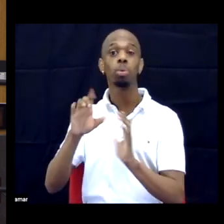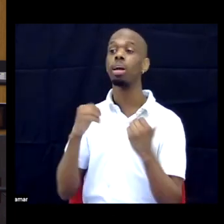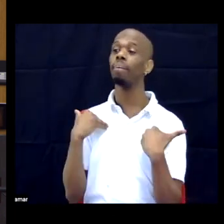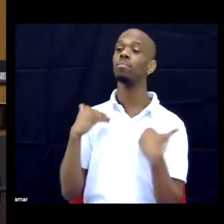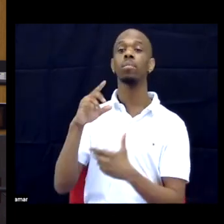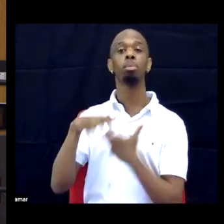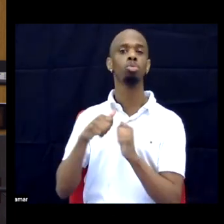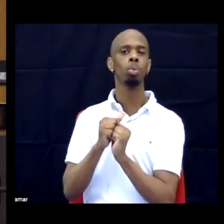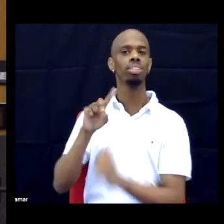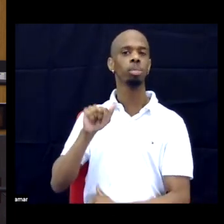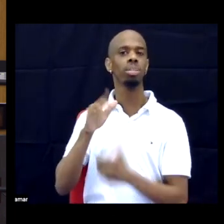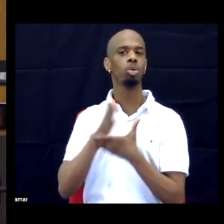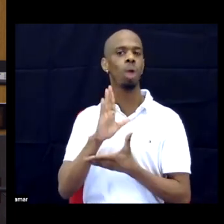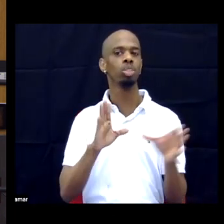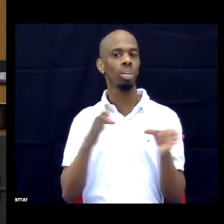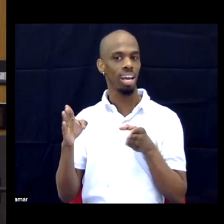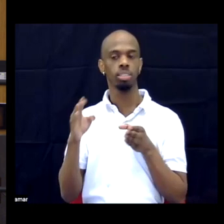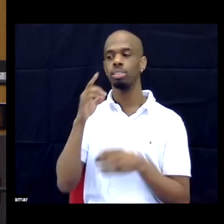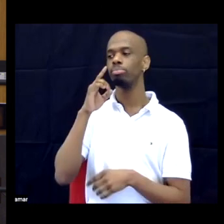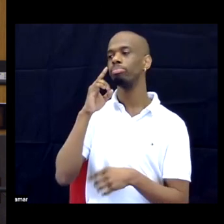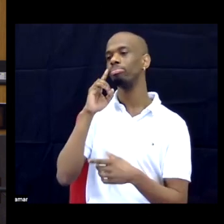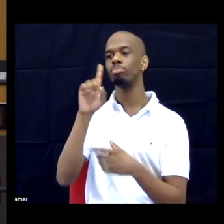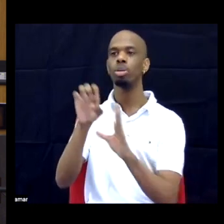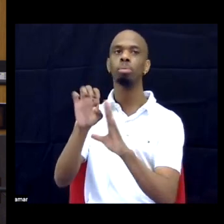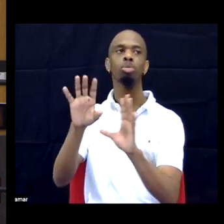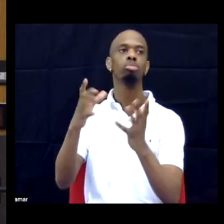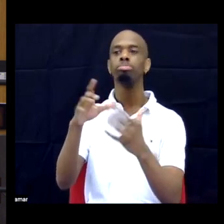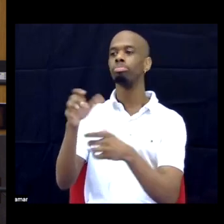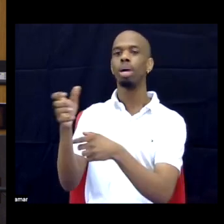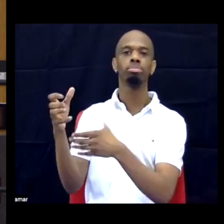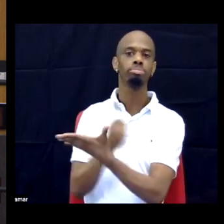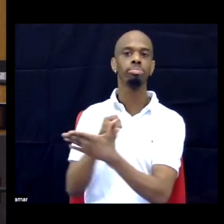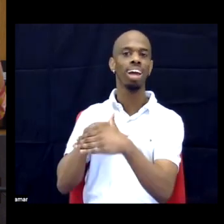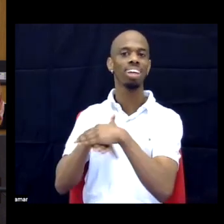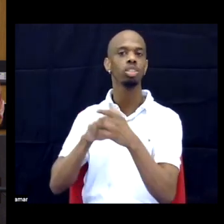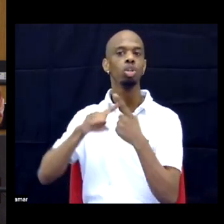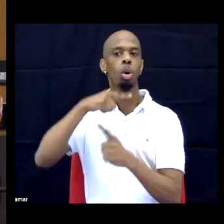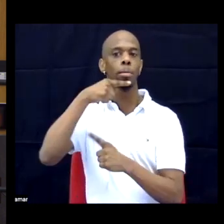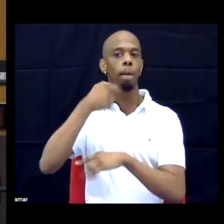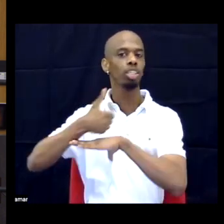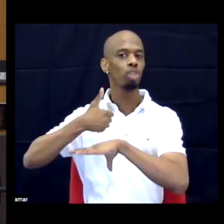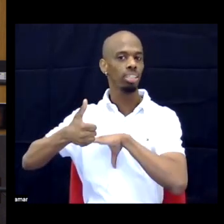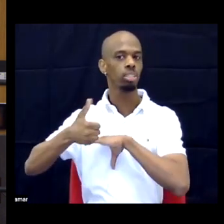Rights organizing, for example, in getting access to public transit, where there were